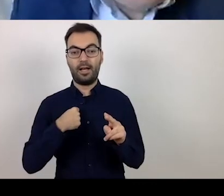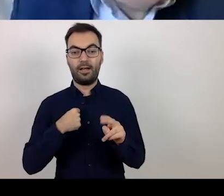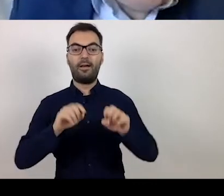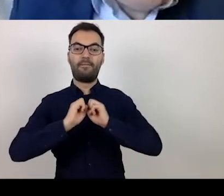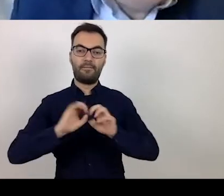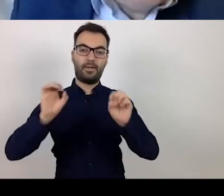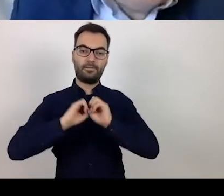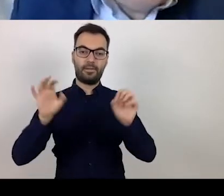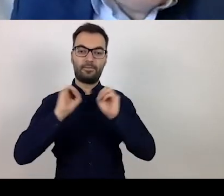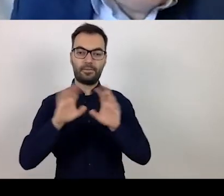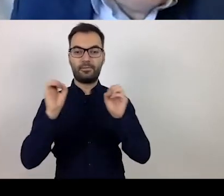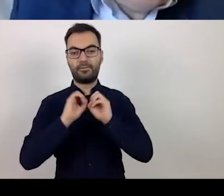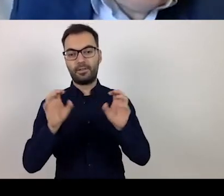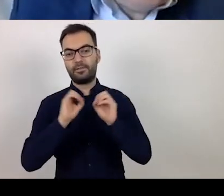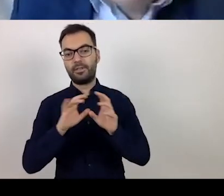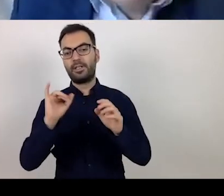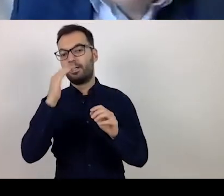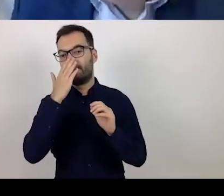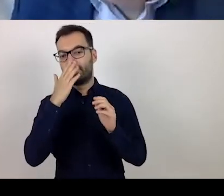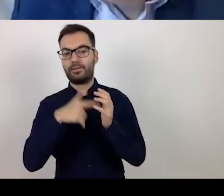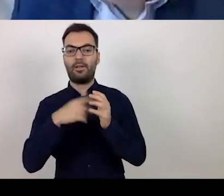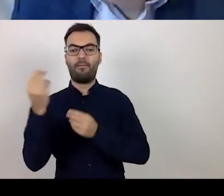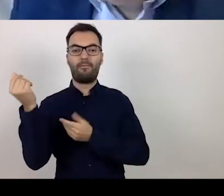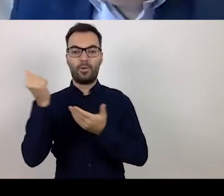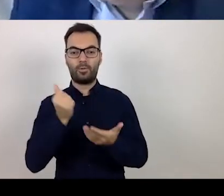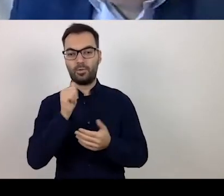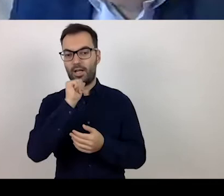specific issues concerning European funds.